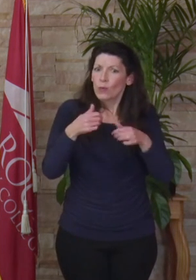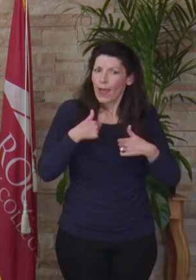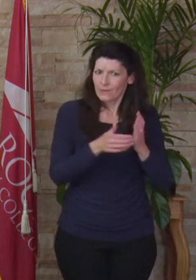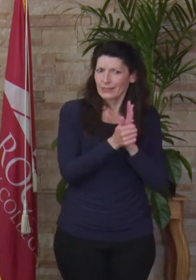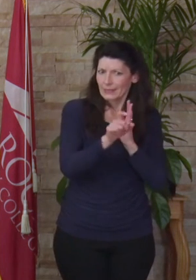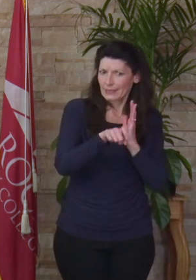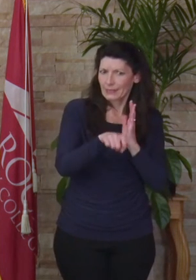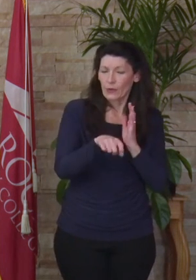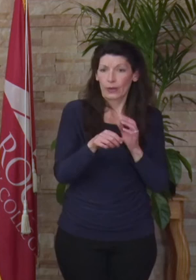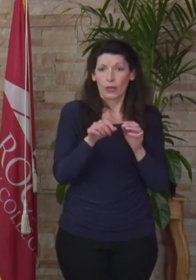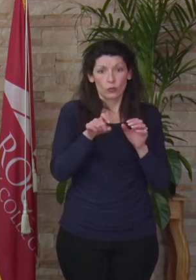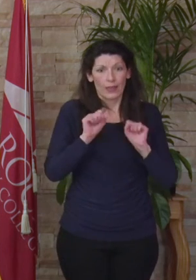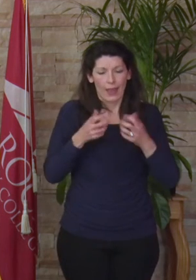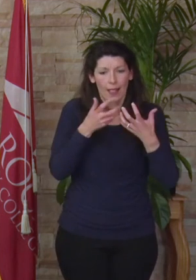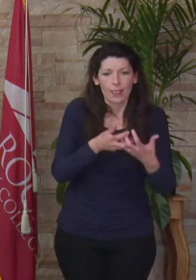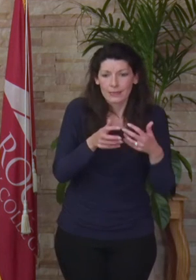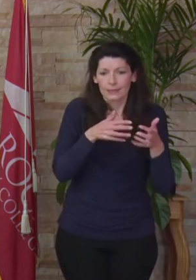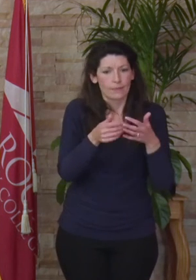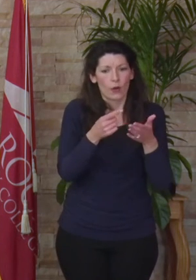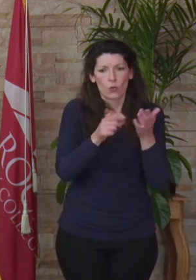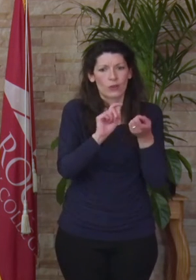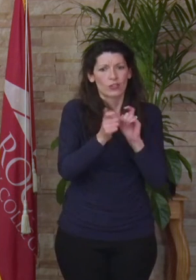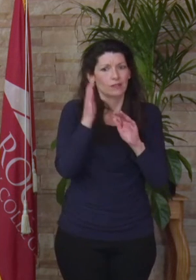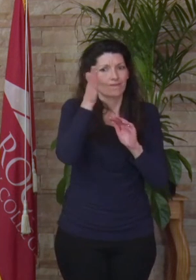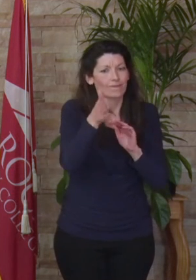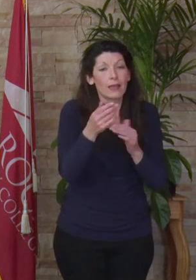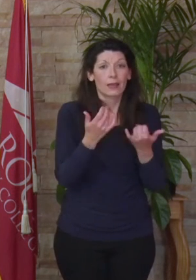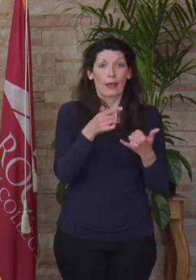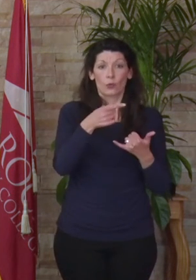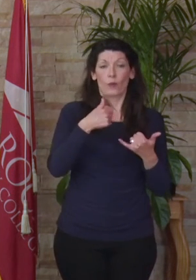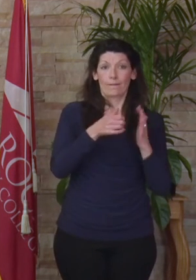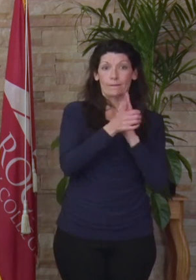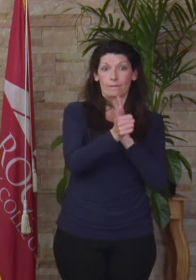what changes lurk around the corner. You now have a skill set none of us before you ever had